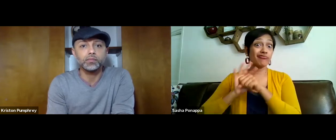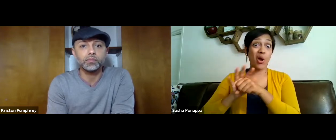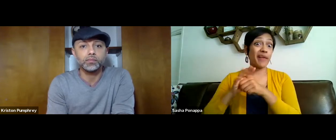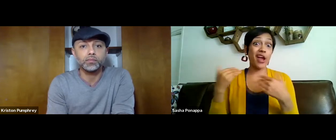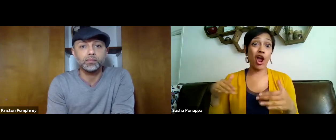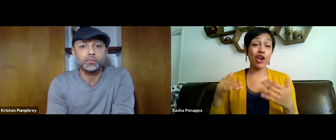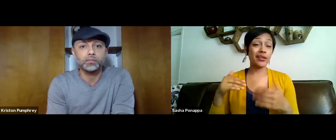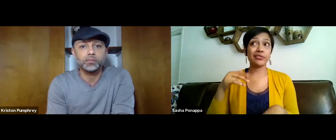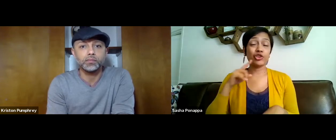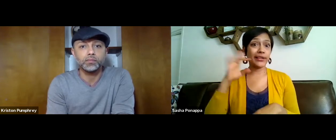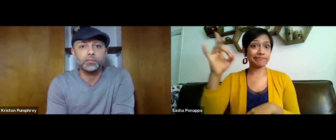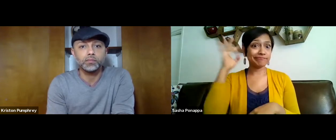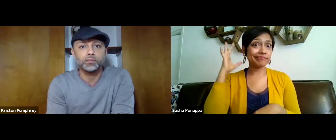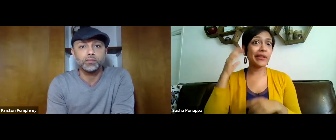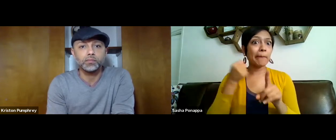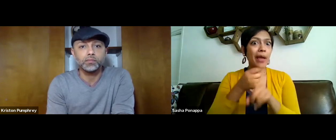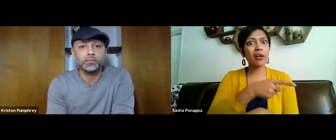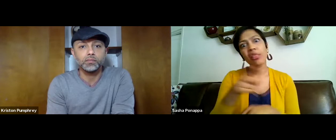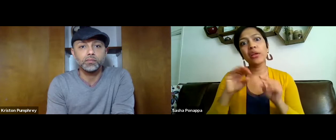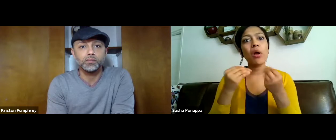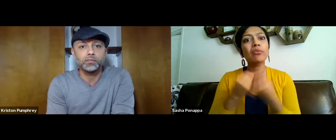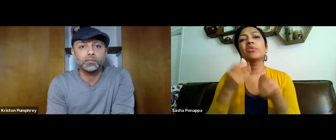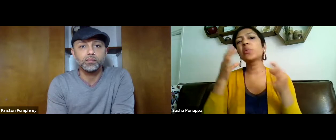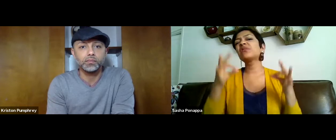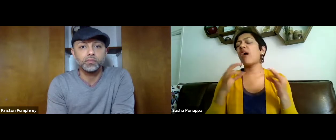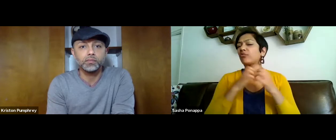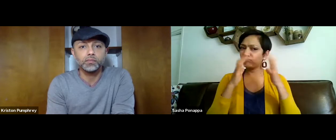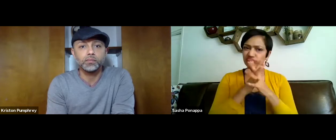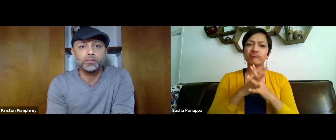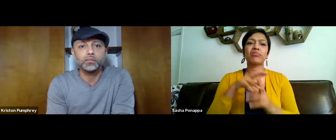Right now, it's the right time for us to provide this during the pandemic,